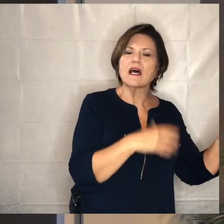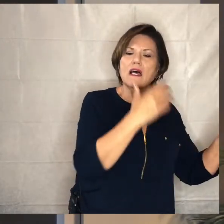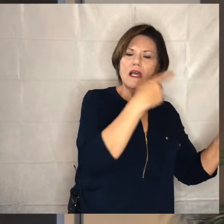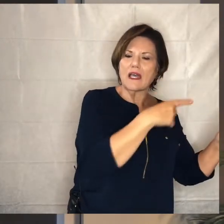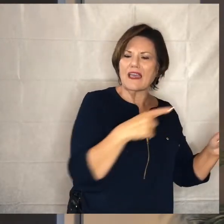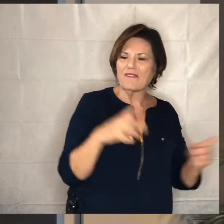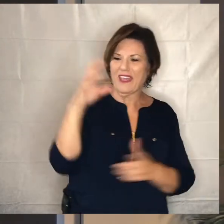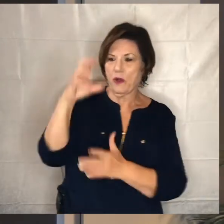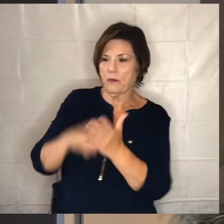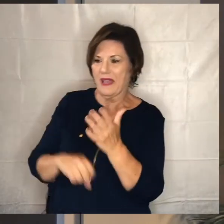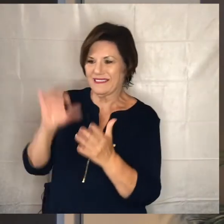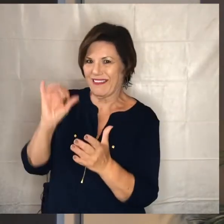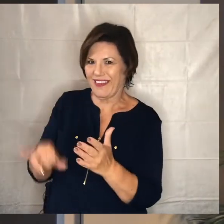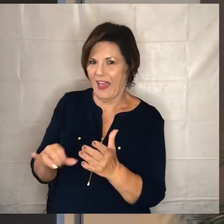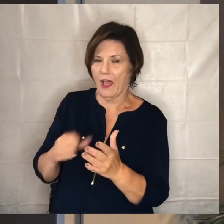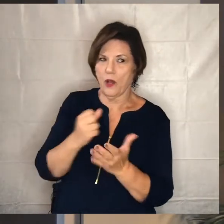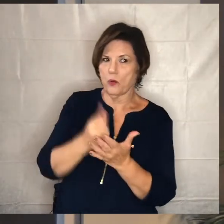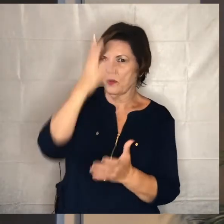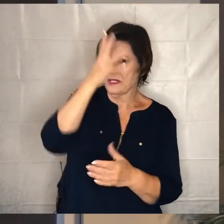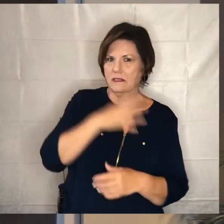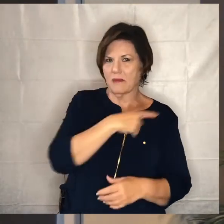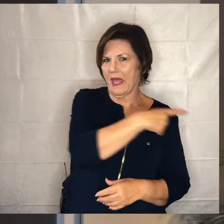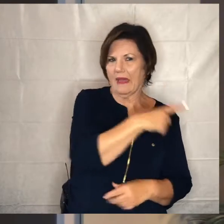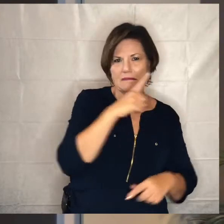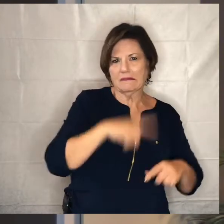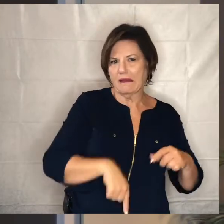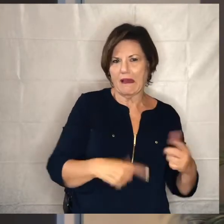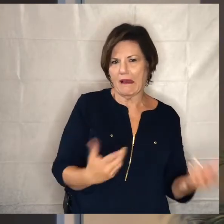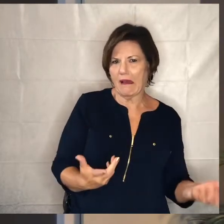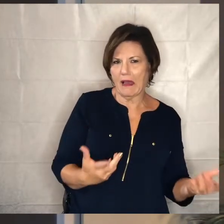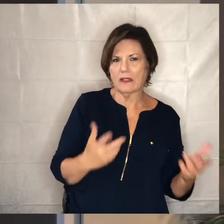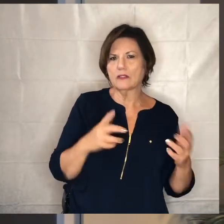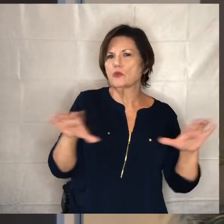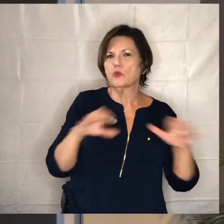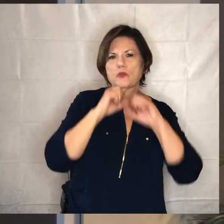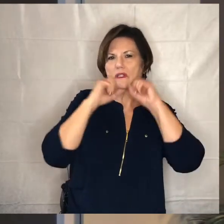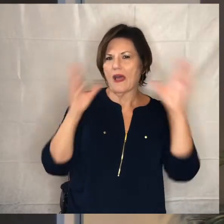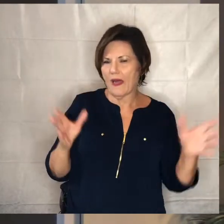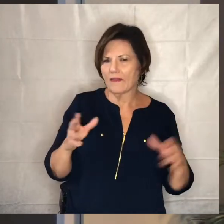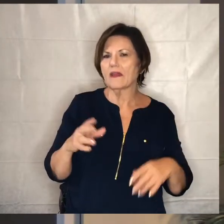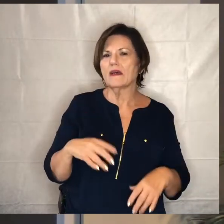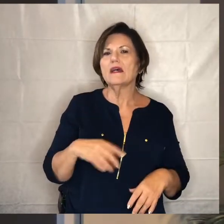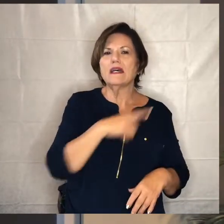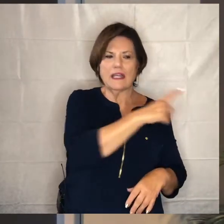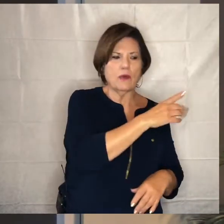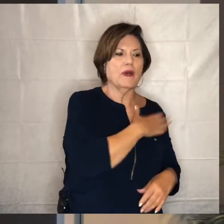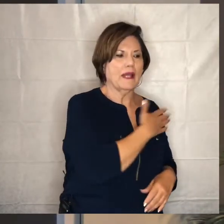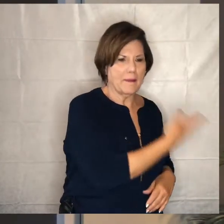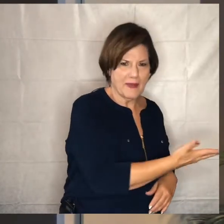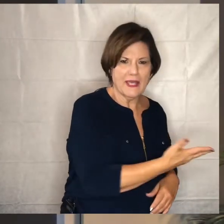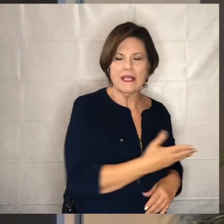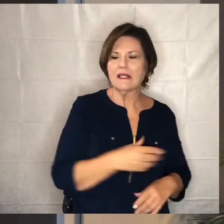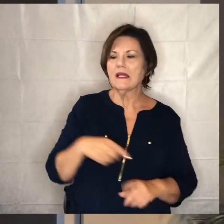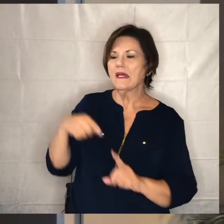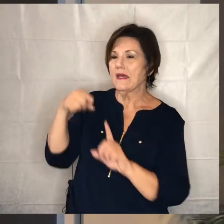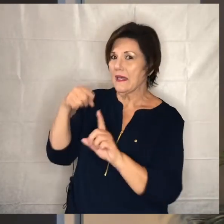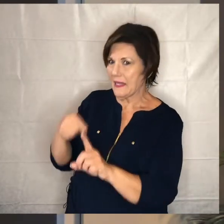off the rich man can't really do much about that because then he would actually have to admit the fact that he actually was charging